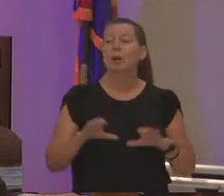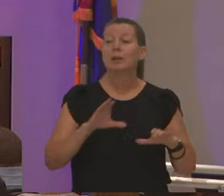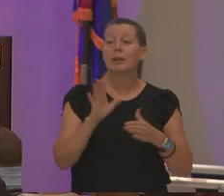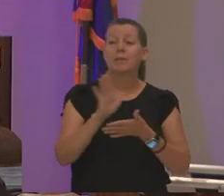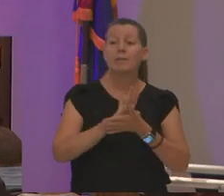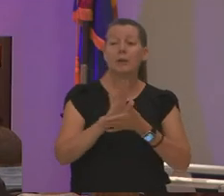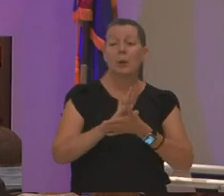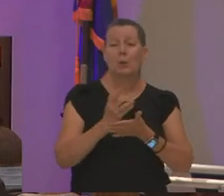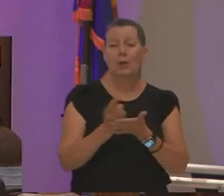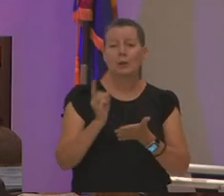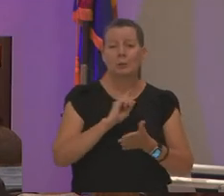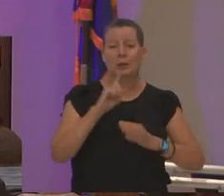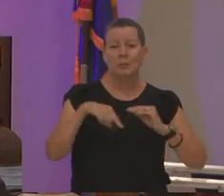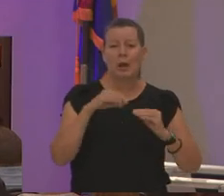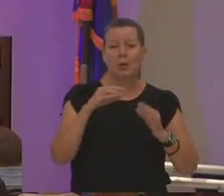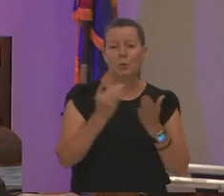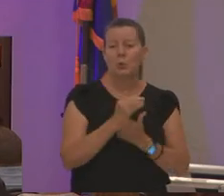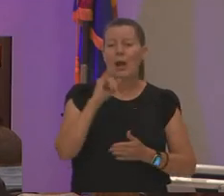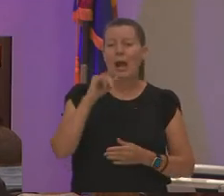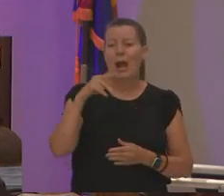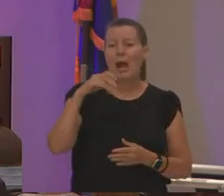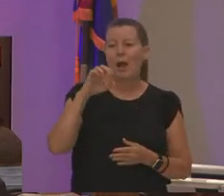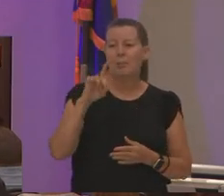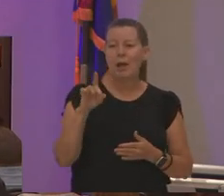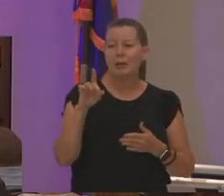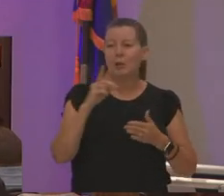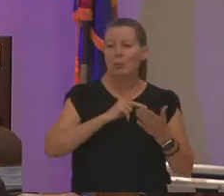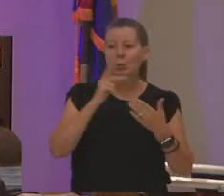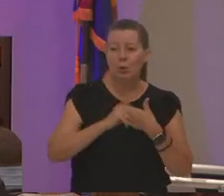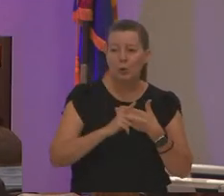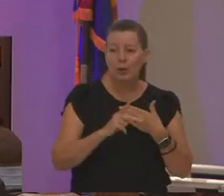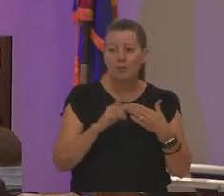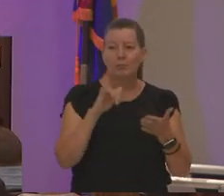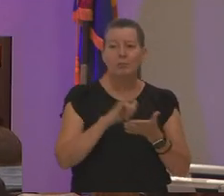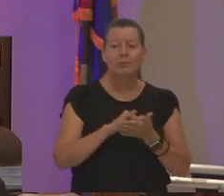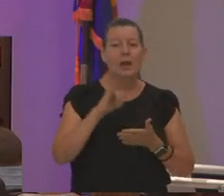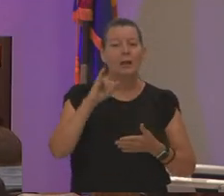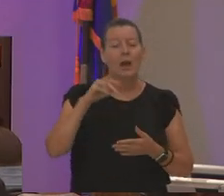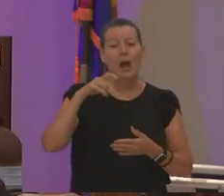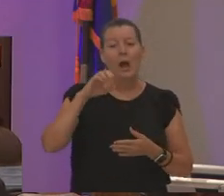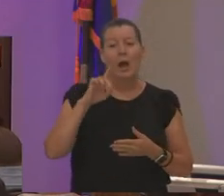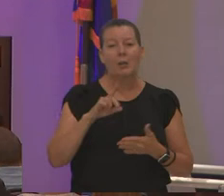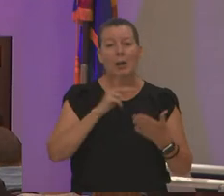about the new ipad program and that ipad program is working with the oer program